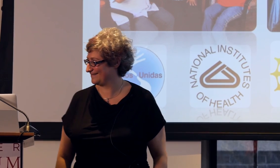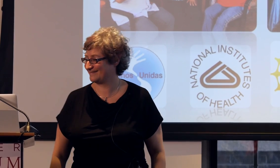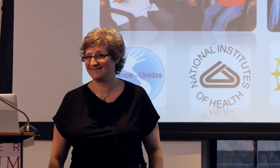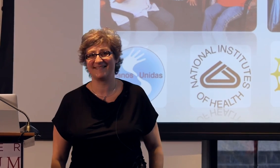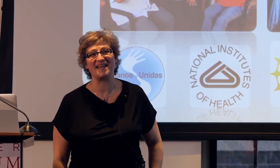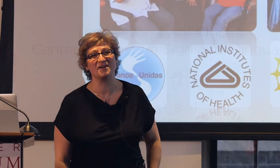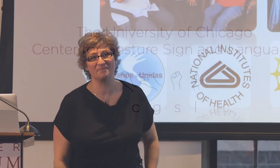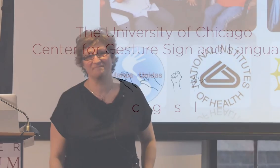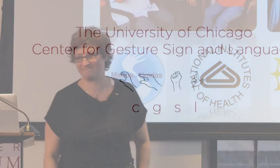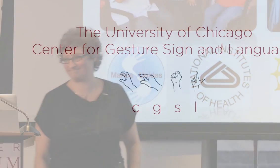Thank you.